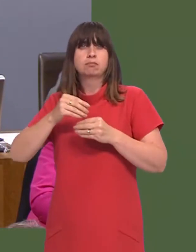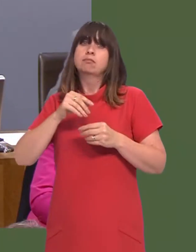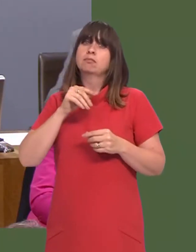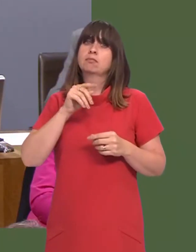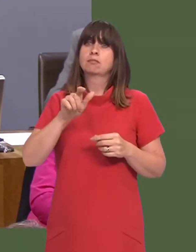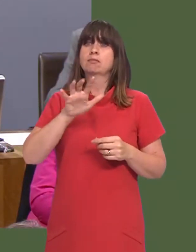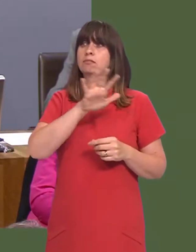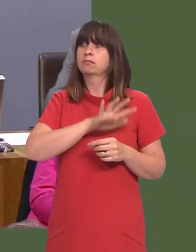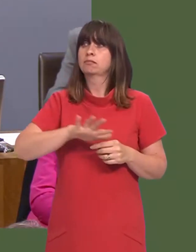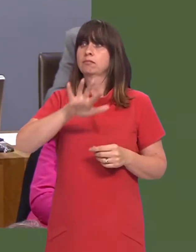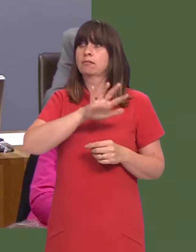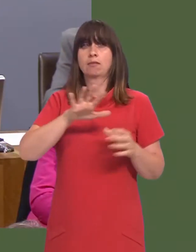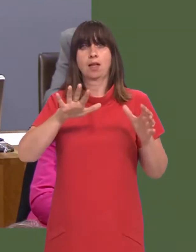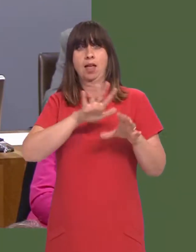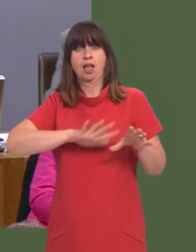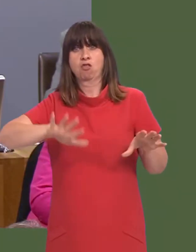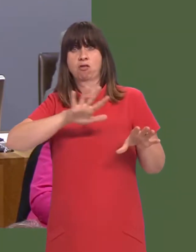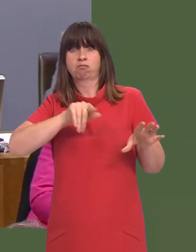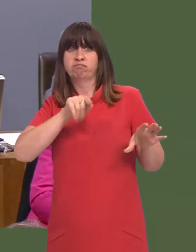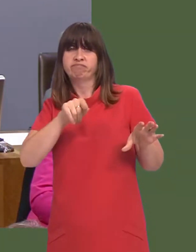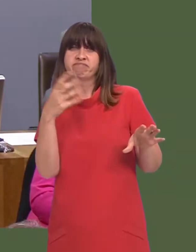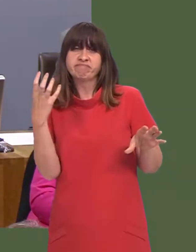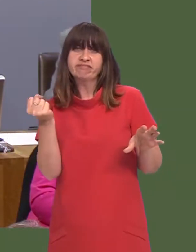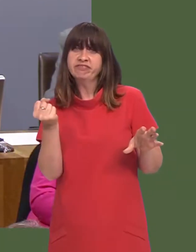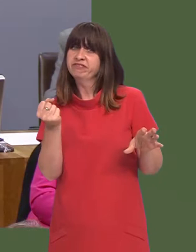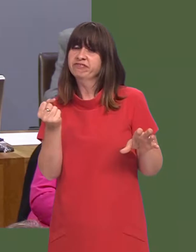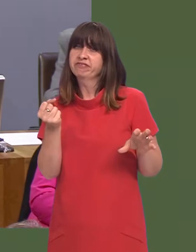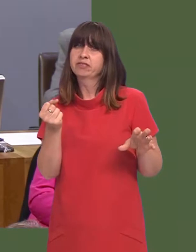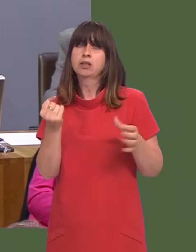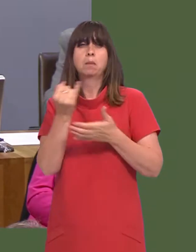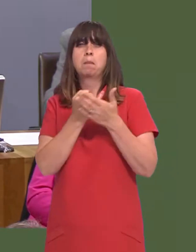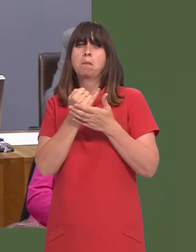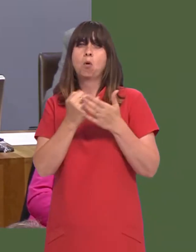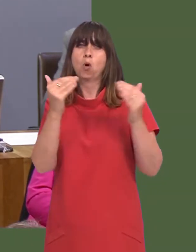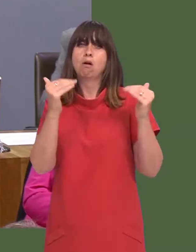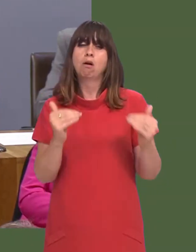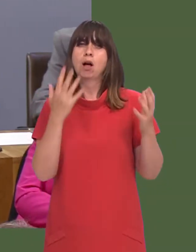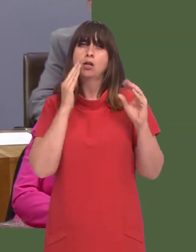That group has some of the poorest educational attainment of any that attend school, some